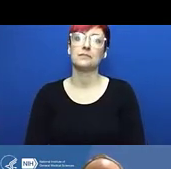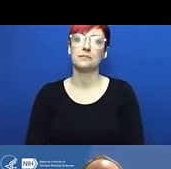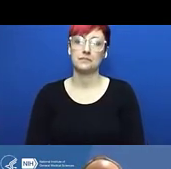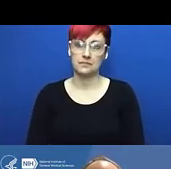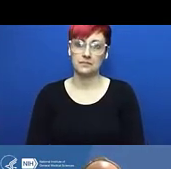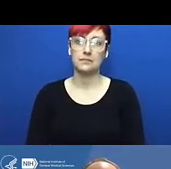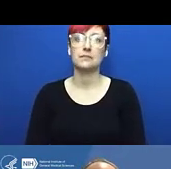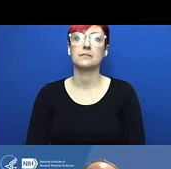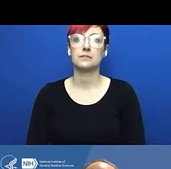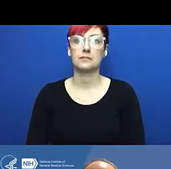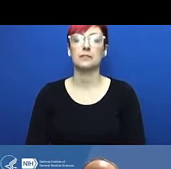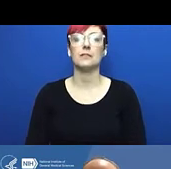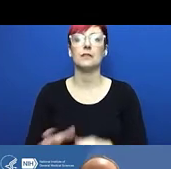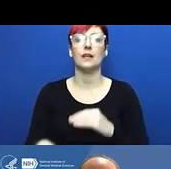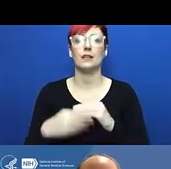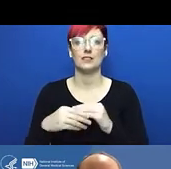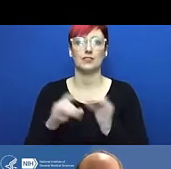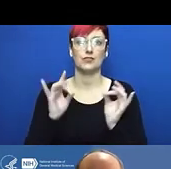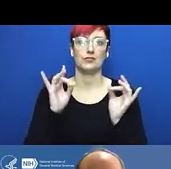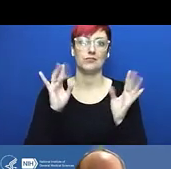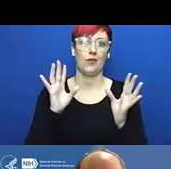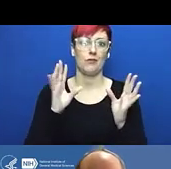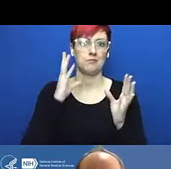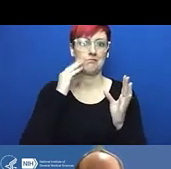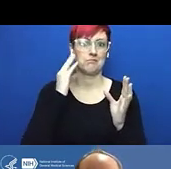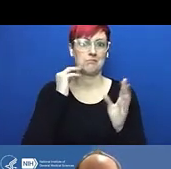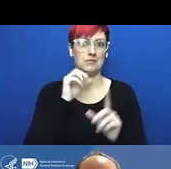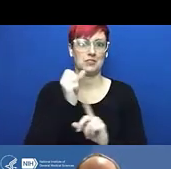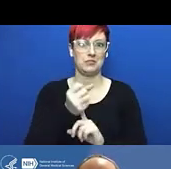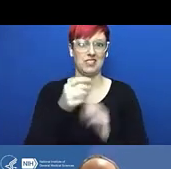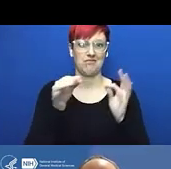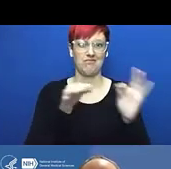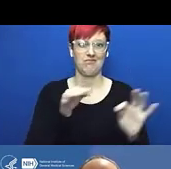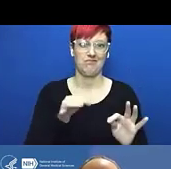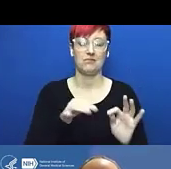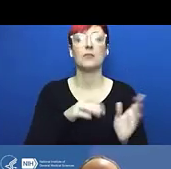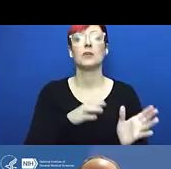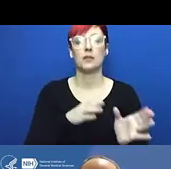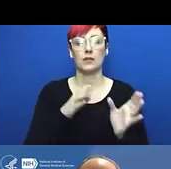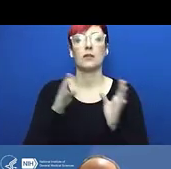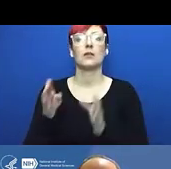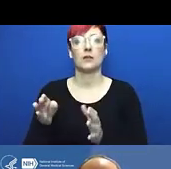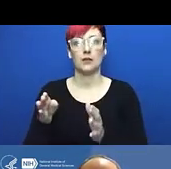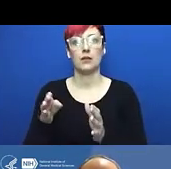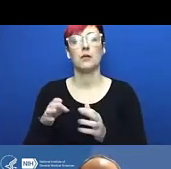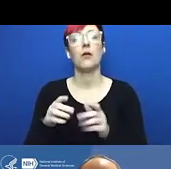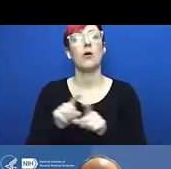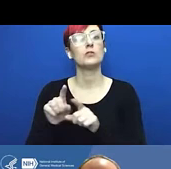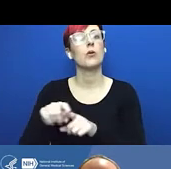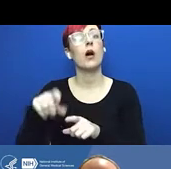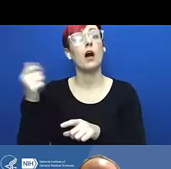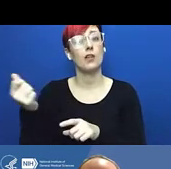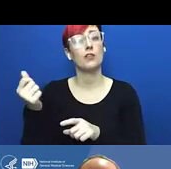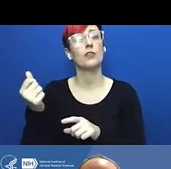Jon Lorsch: With Alfred and Marie and Erica Boon moderated. Person: Okay, if you guys are cool I'm going to hit start